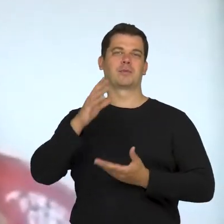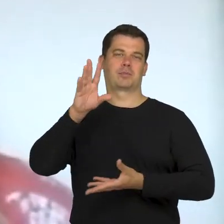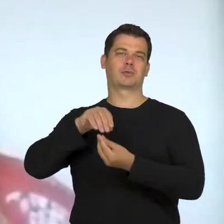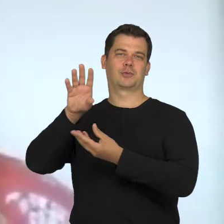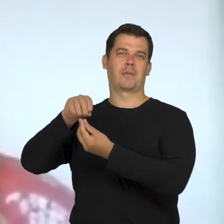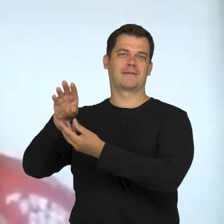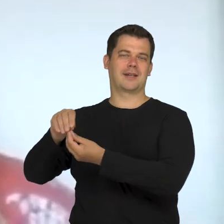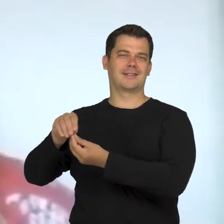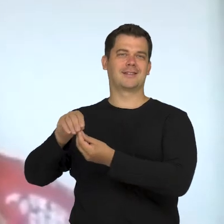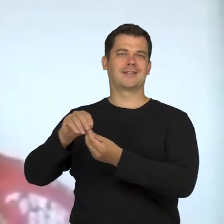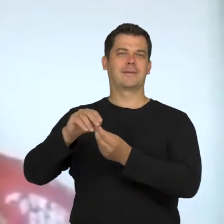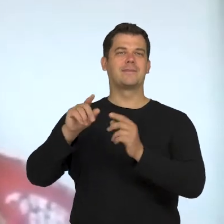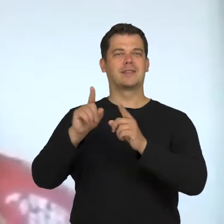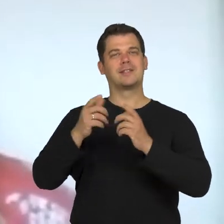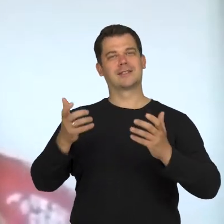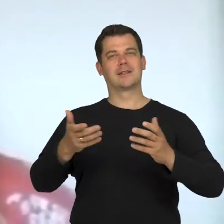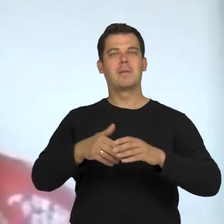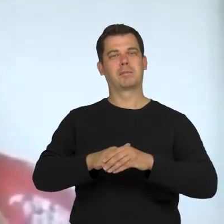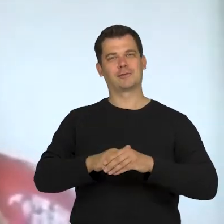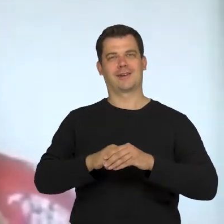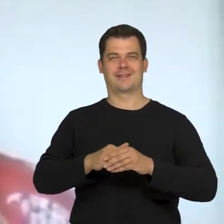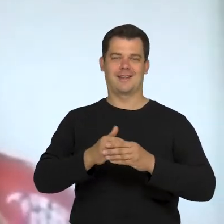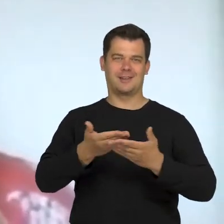and the goodbyes between us.